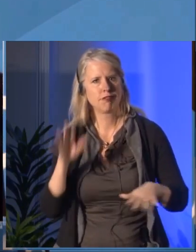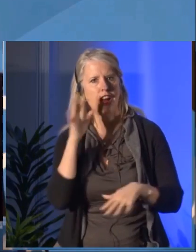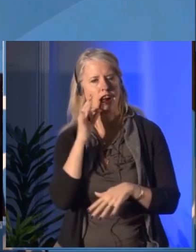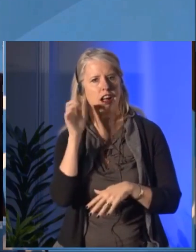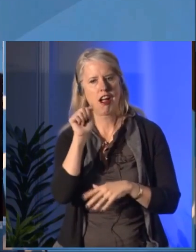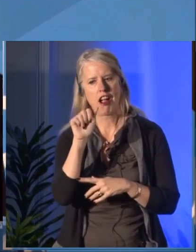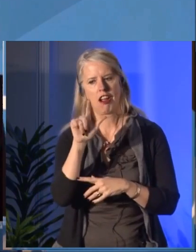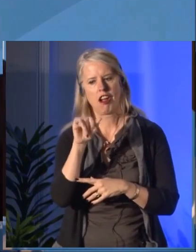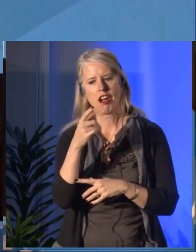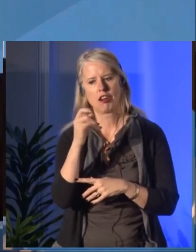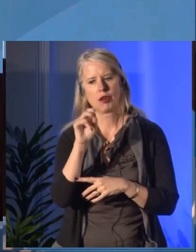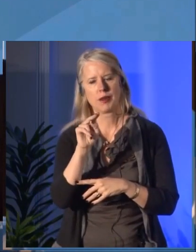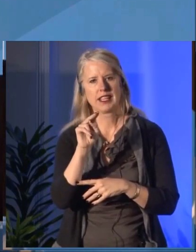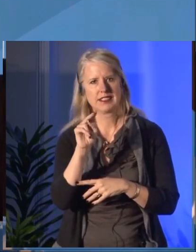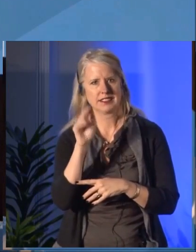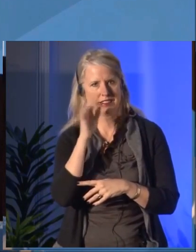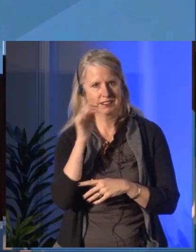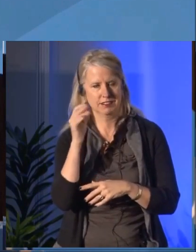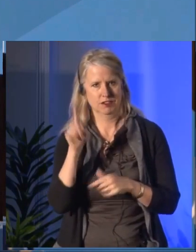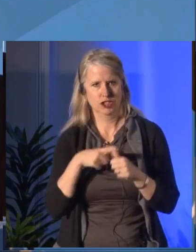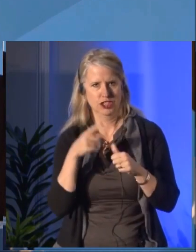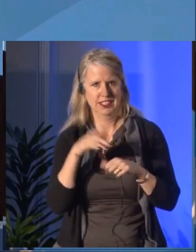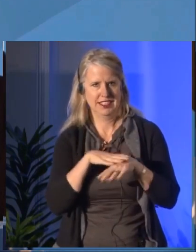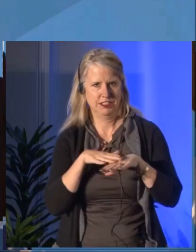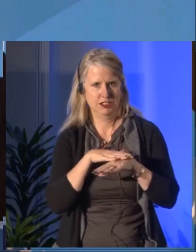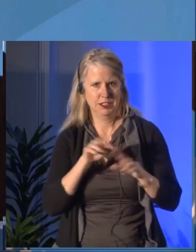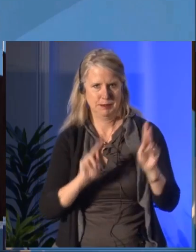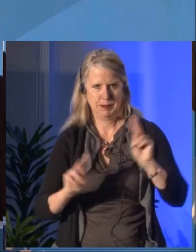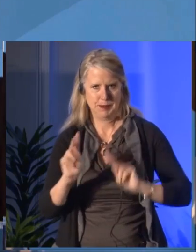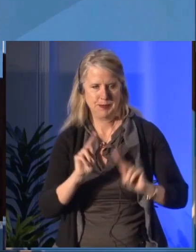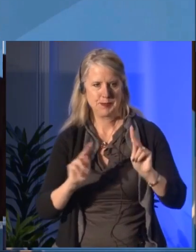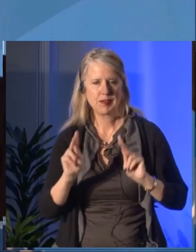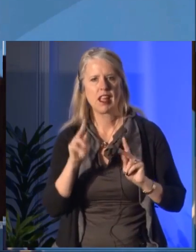We are proud to have some extremely talented artists here with us today.